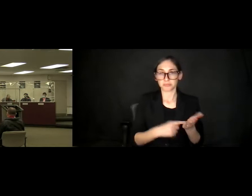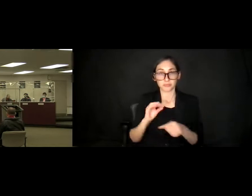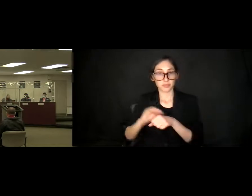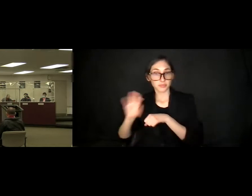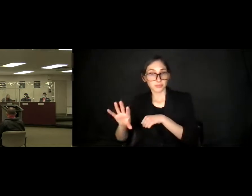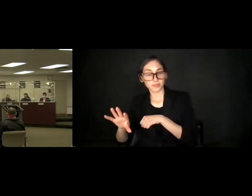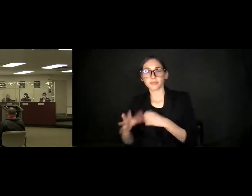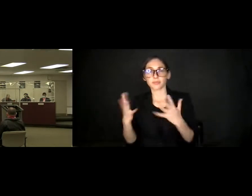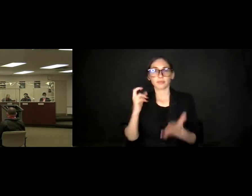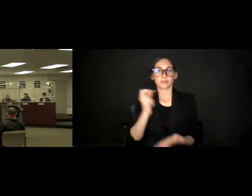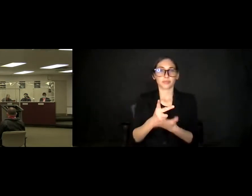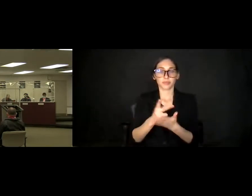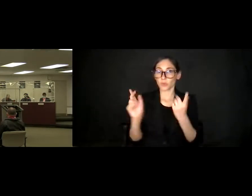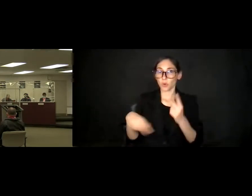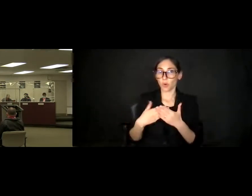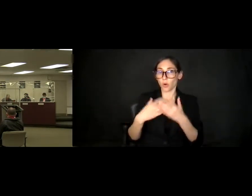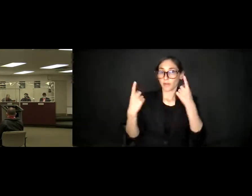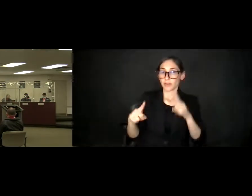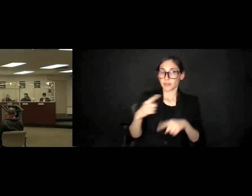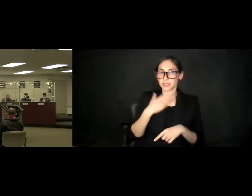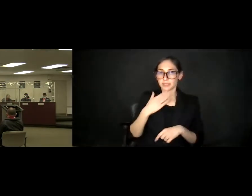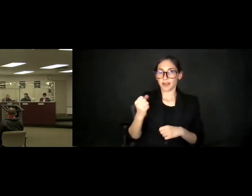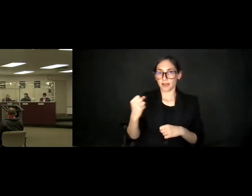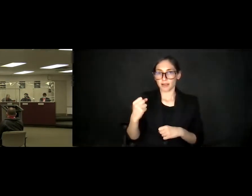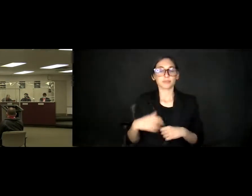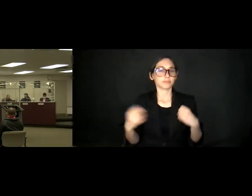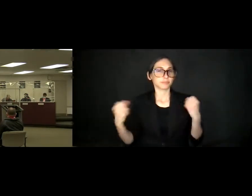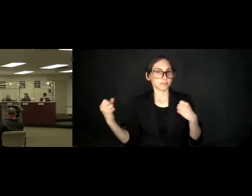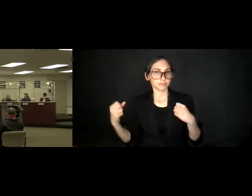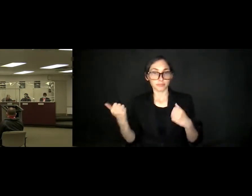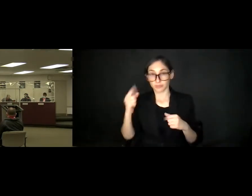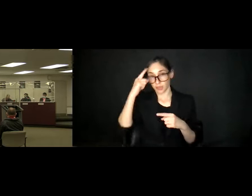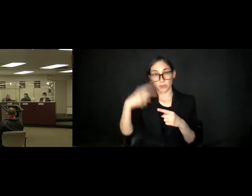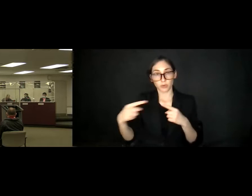All those in favor, please say aye. Aye. Oppose? Passes with five yes votes.